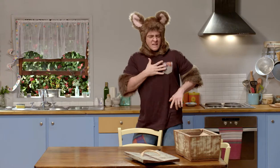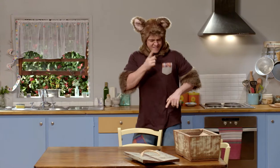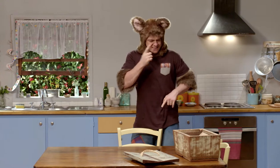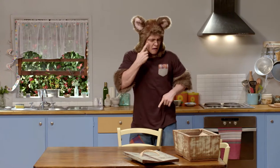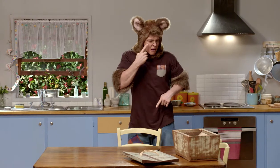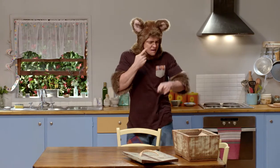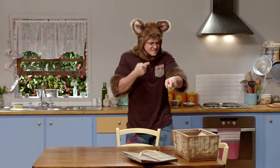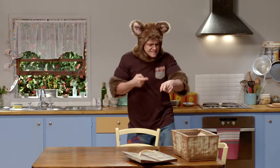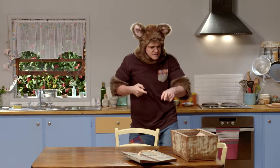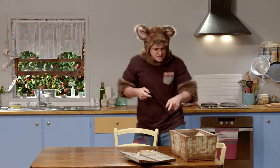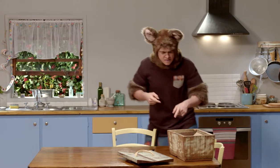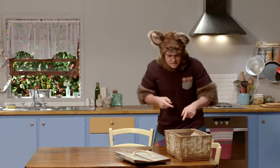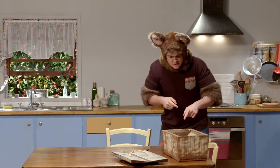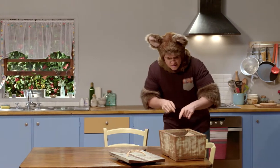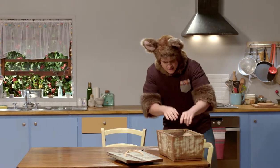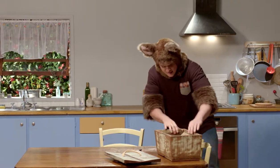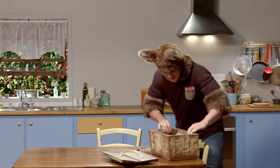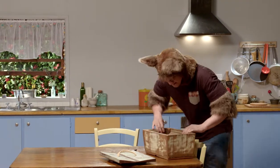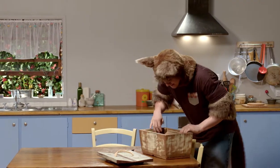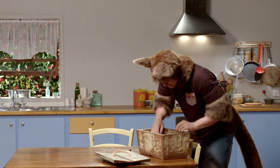Oh, I think I can do it myself. What's in the box?